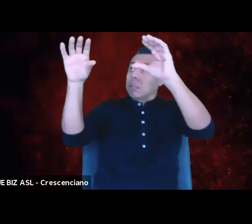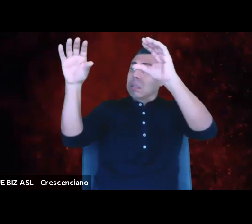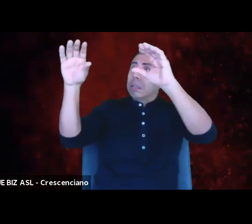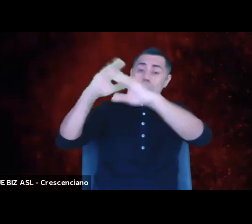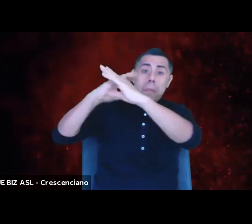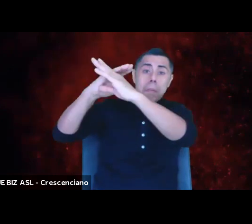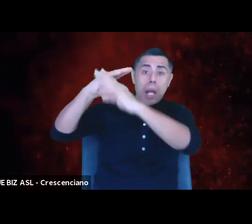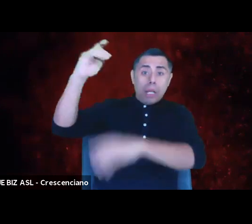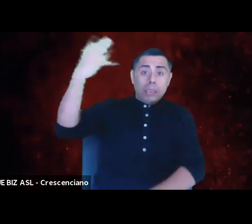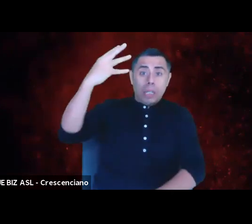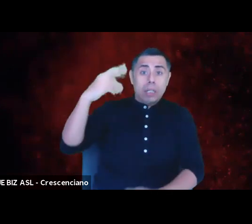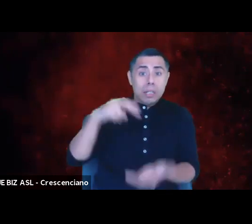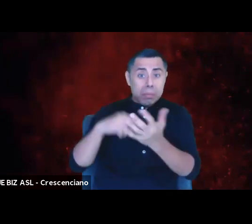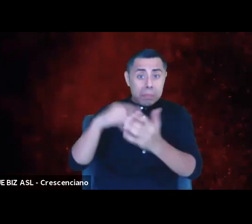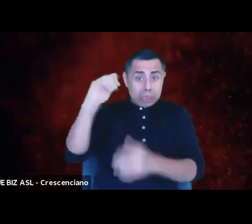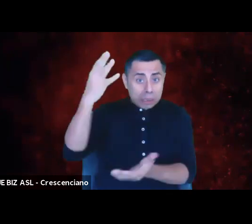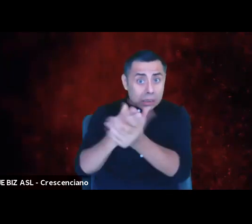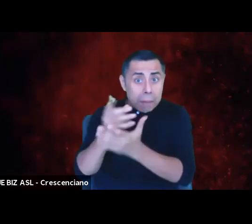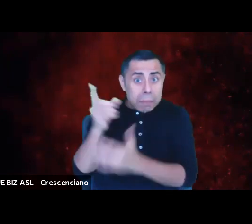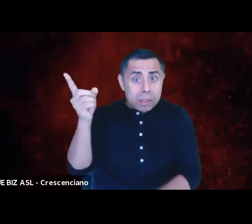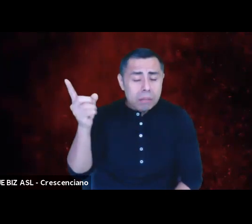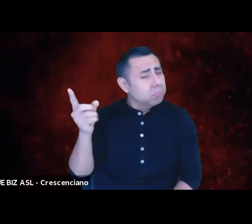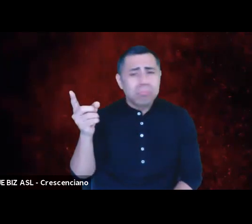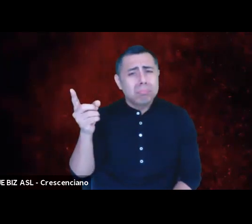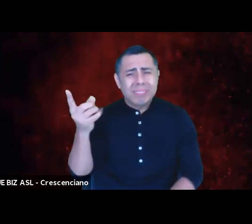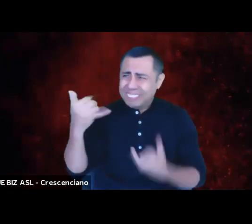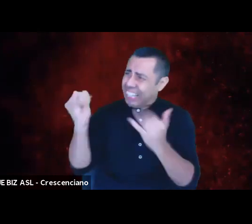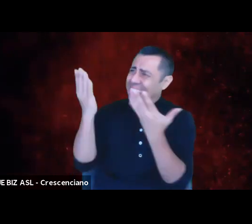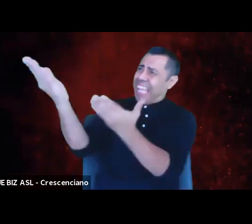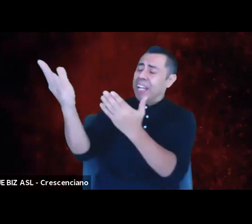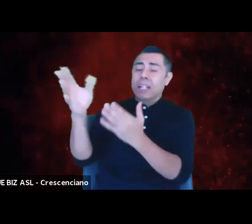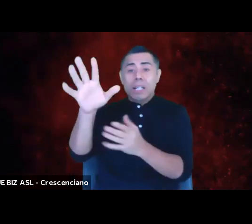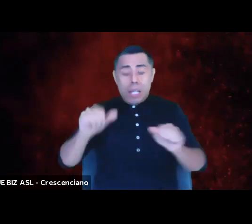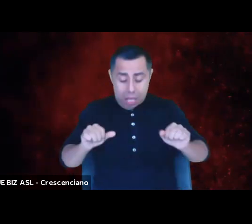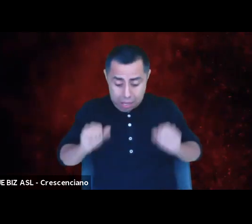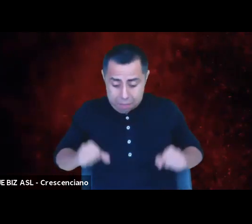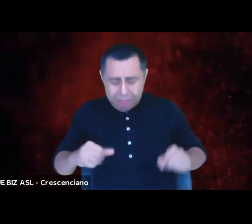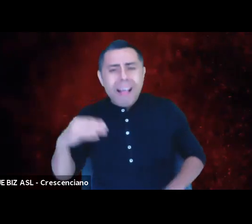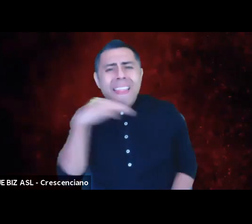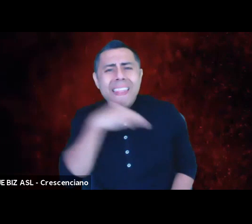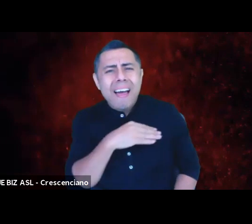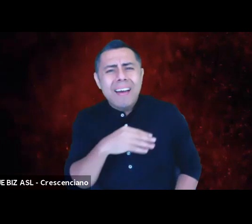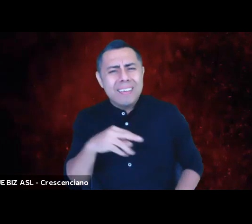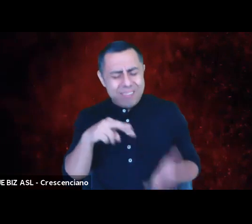Ability is a lie, we have different abilities. Race is a lie.